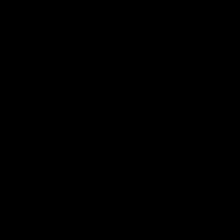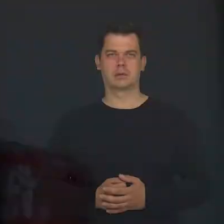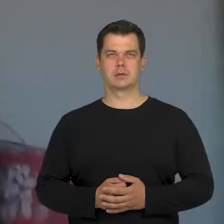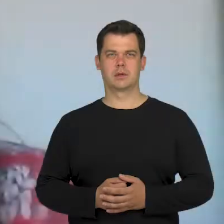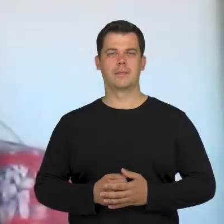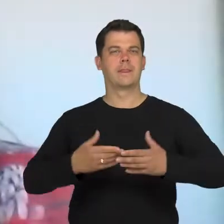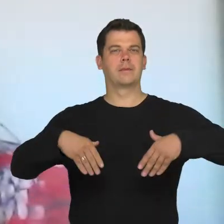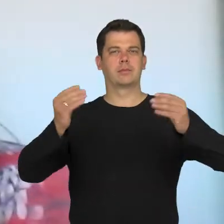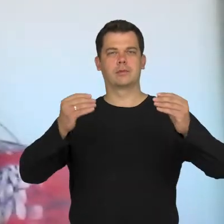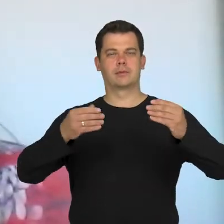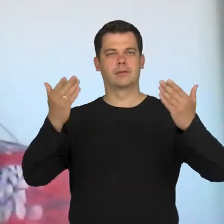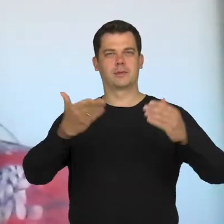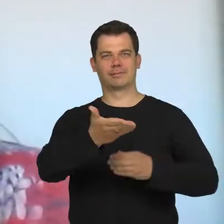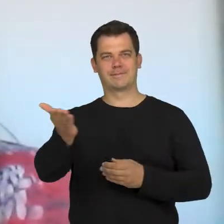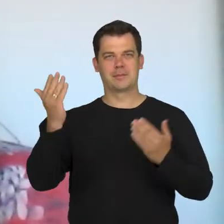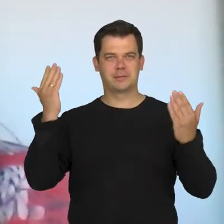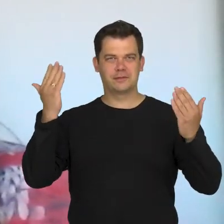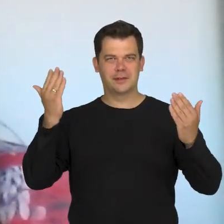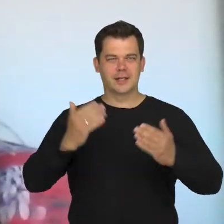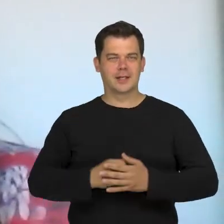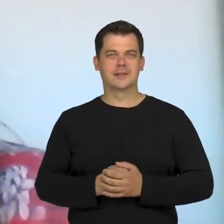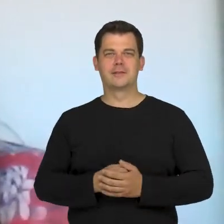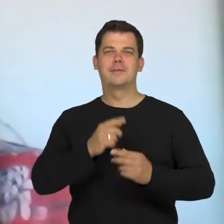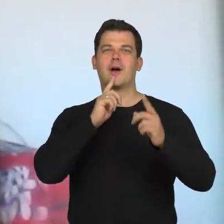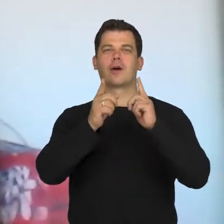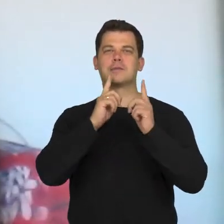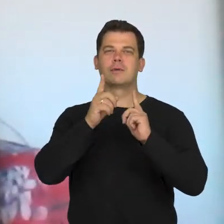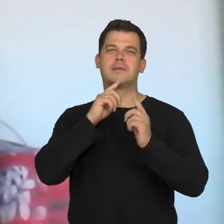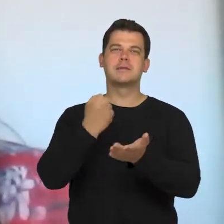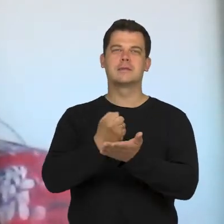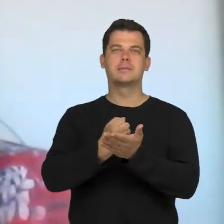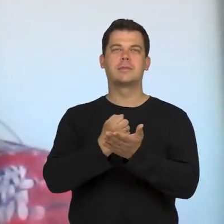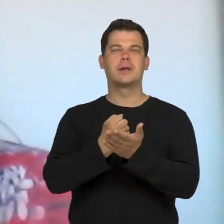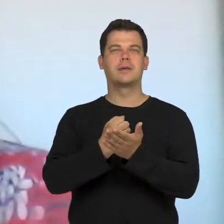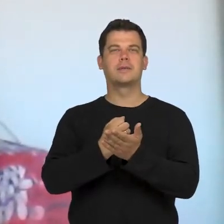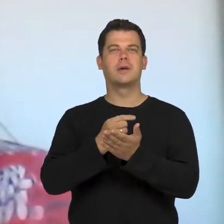At first, I would like to welcome everybody to a discussion about rejected images.